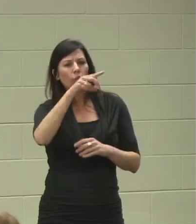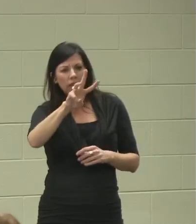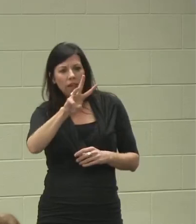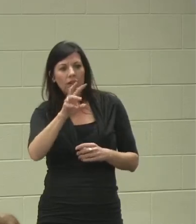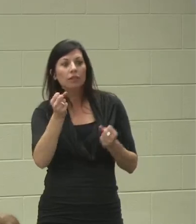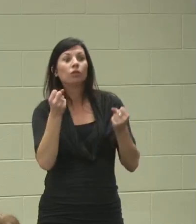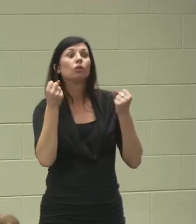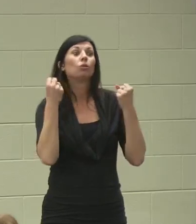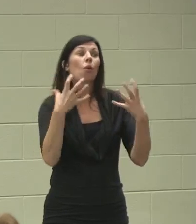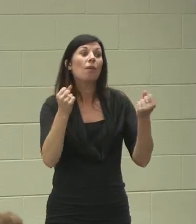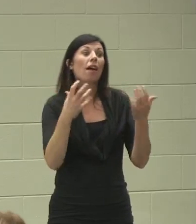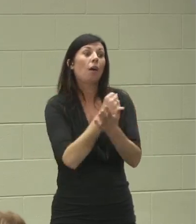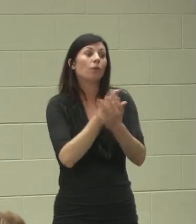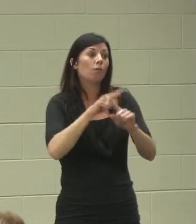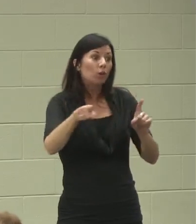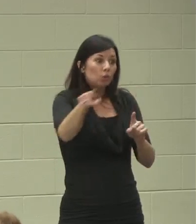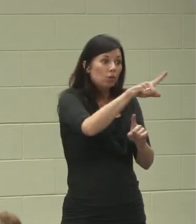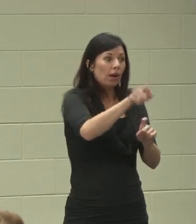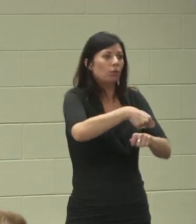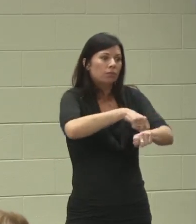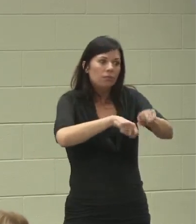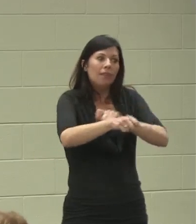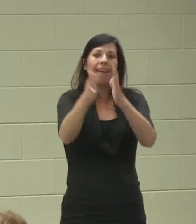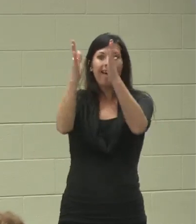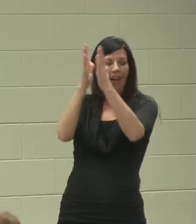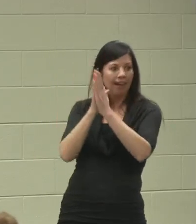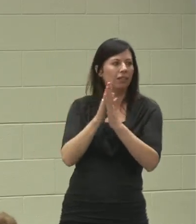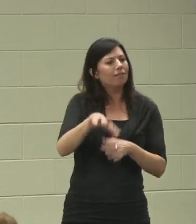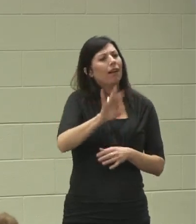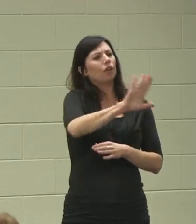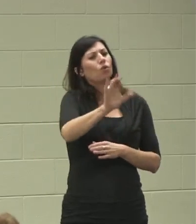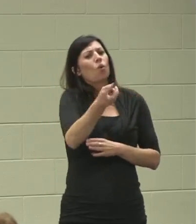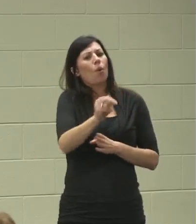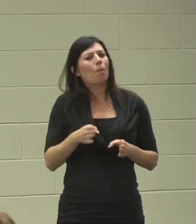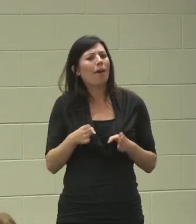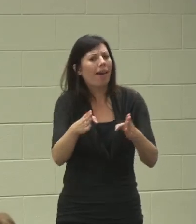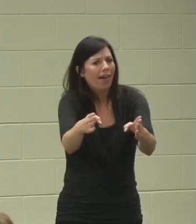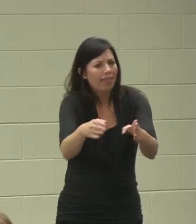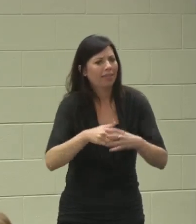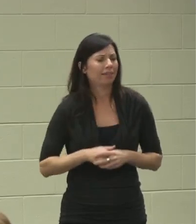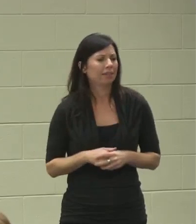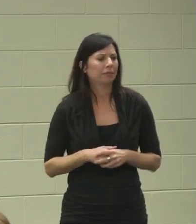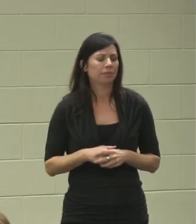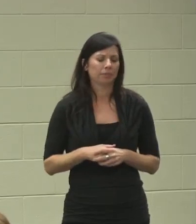If you ask, you'll find a path. Somebody gave us an informational packet